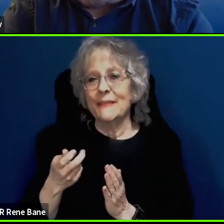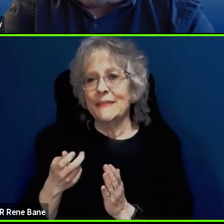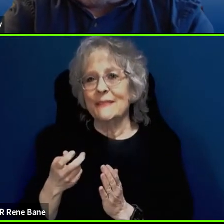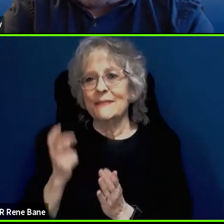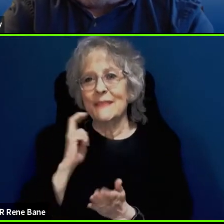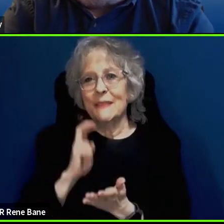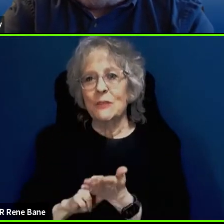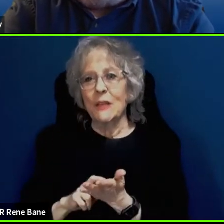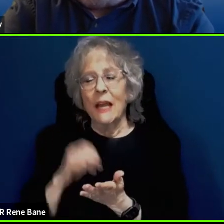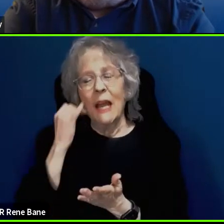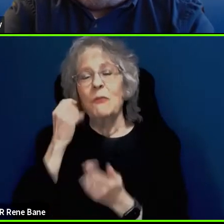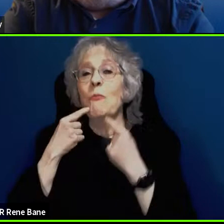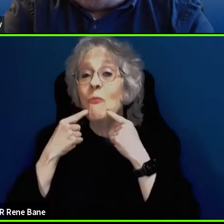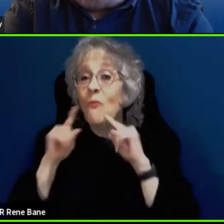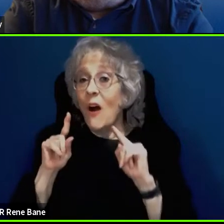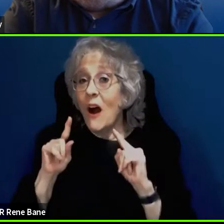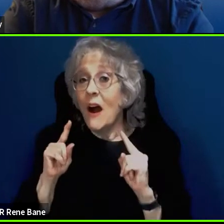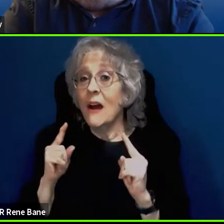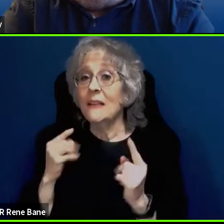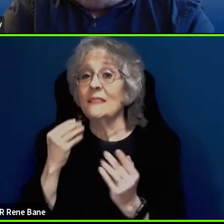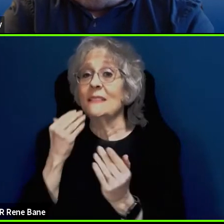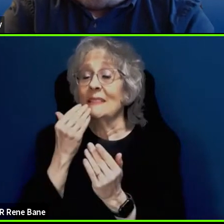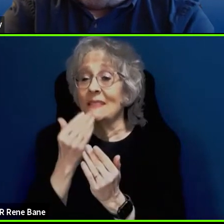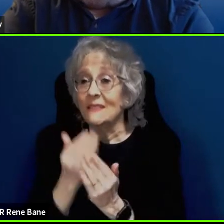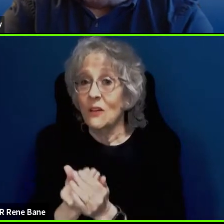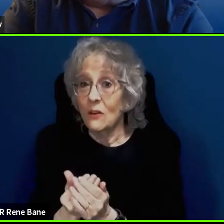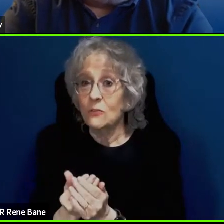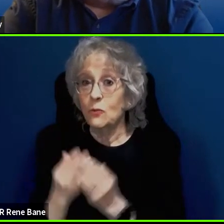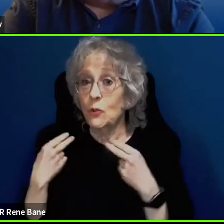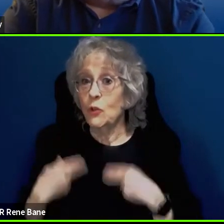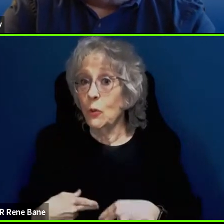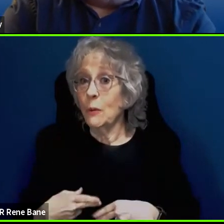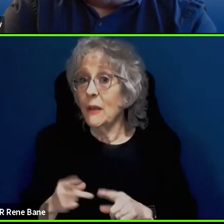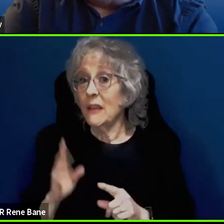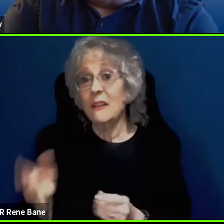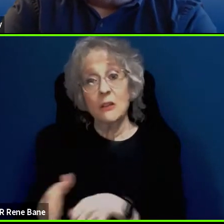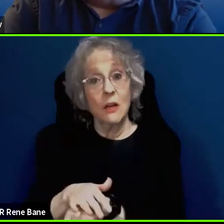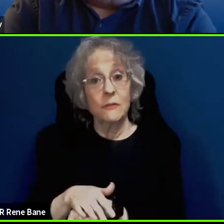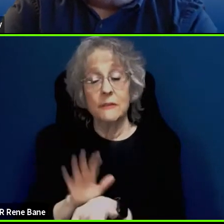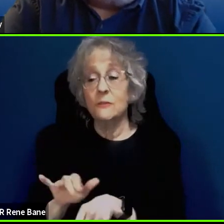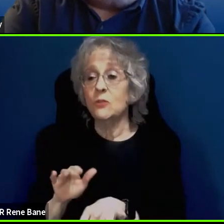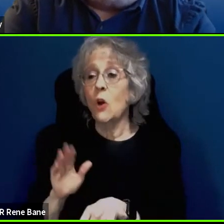talking to a human being it was covered because that was considered on the path to getting to the